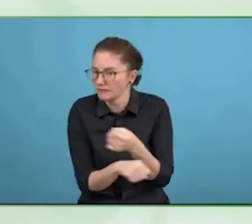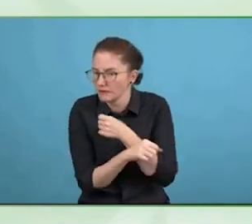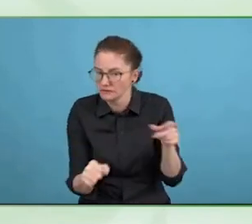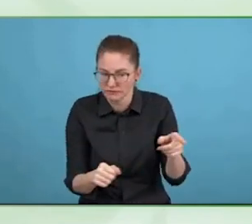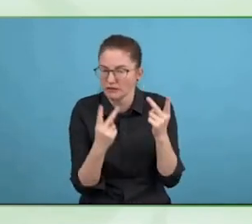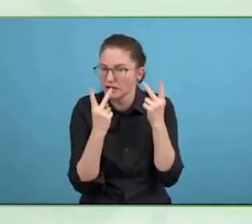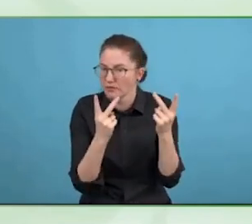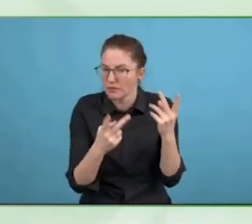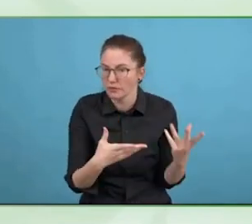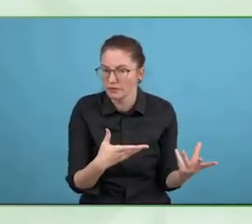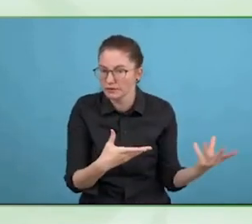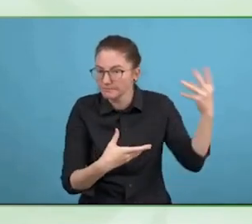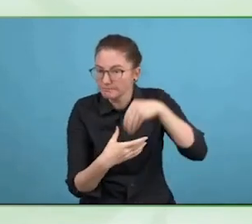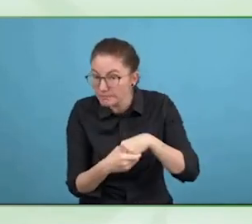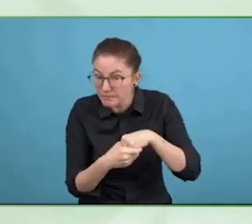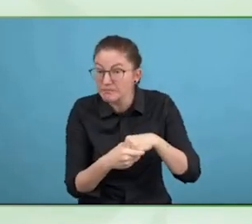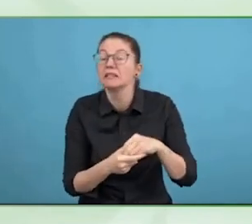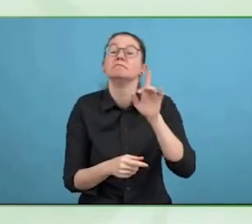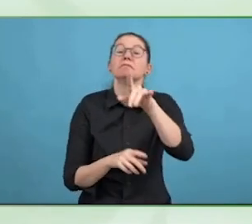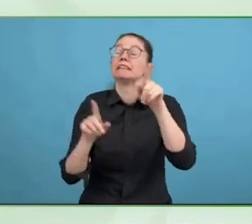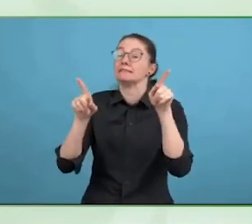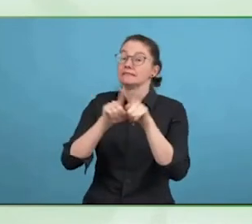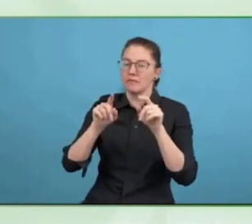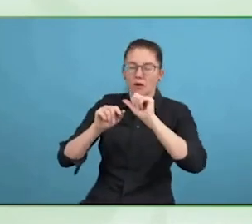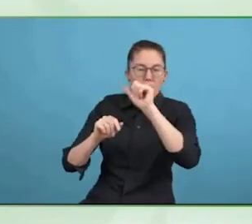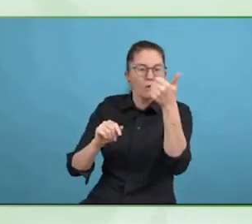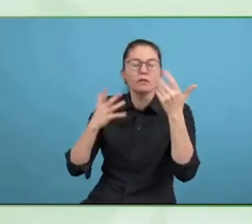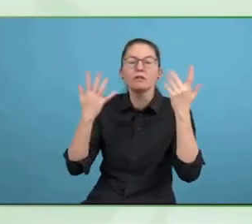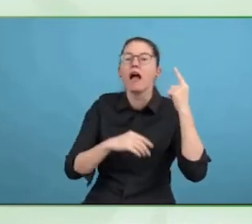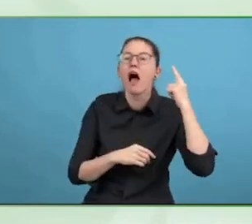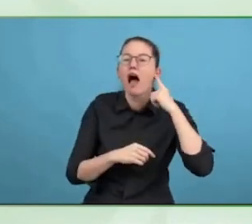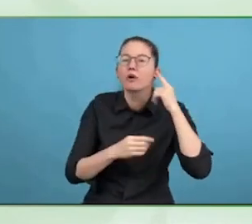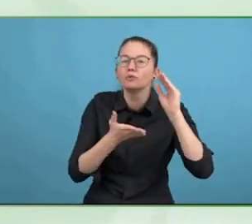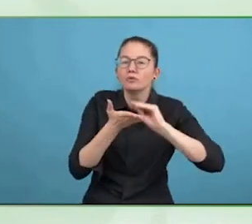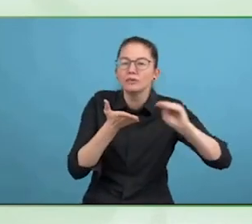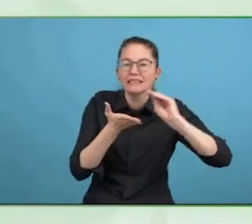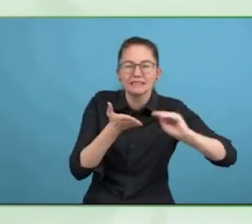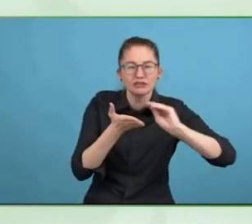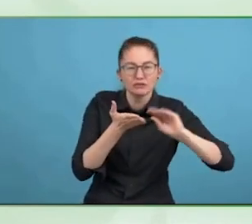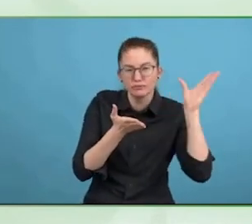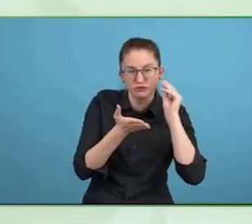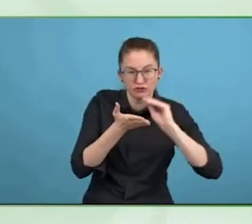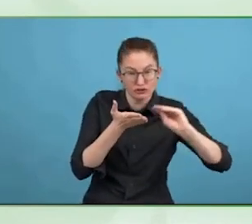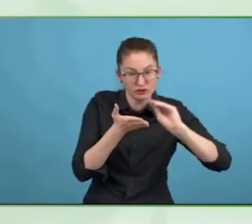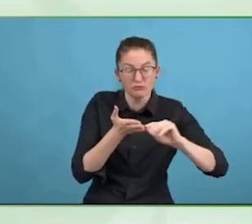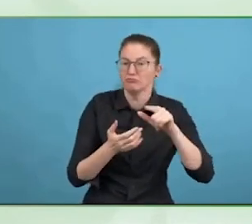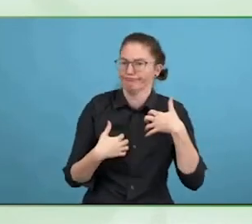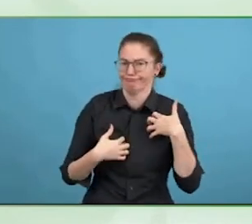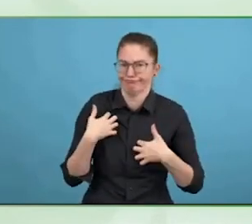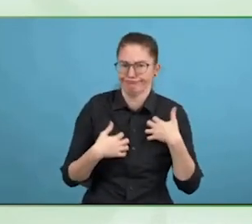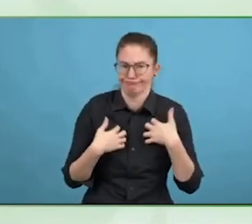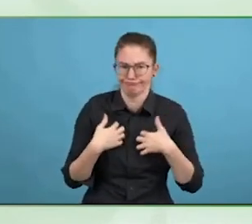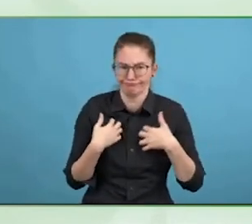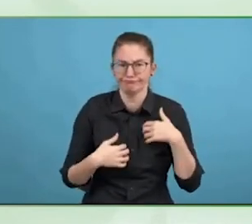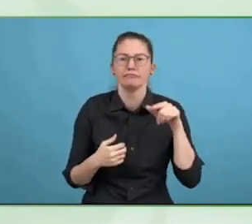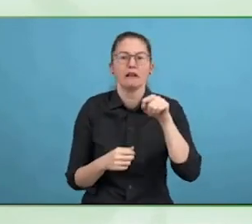The other is language. Seeing where do we go, how do we expand with a global audience with